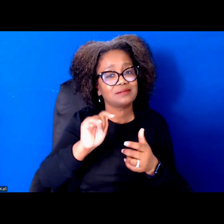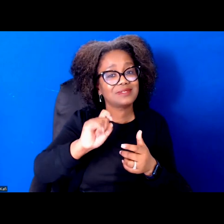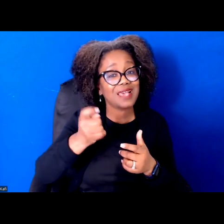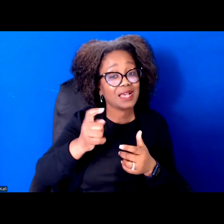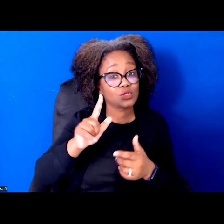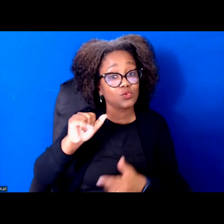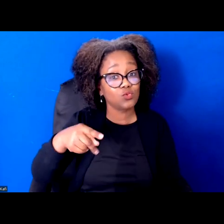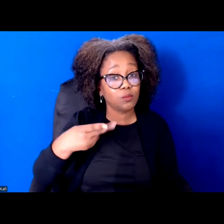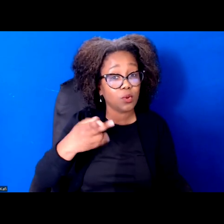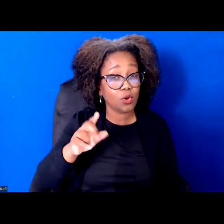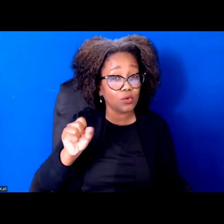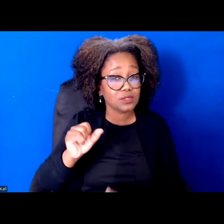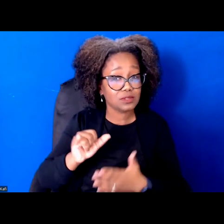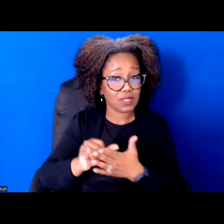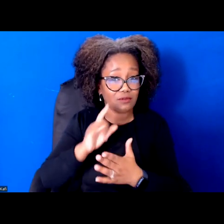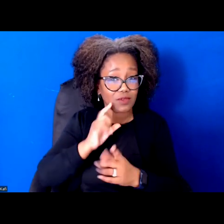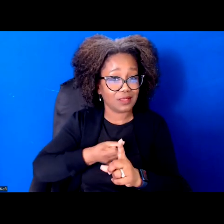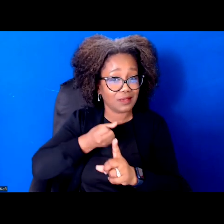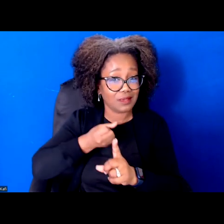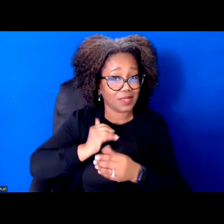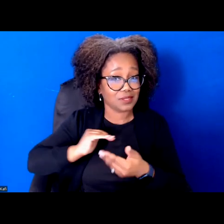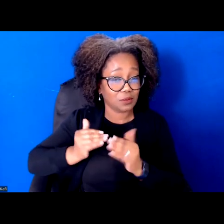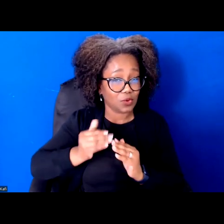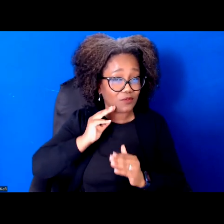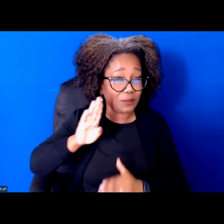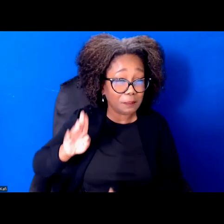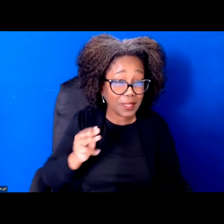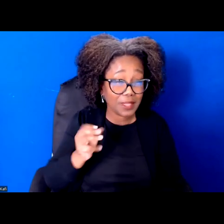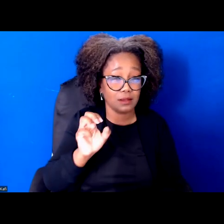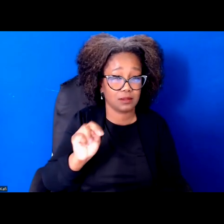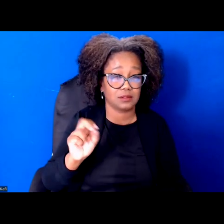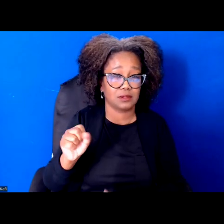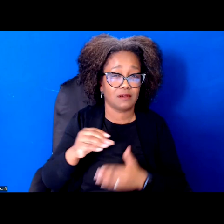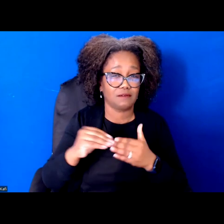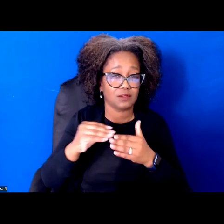which was an initiative that we advanced to the ballot in and was only narrowly defeated. Right.